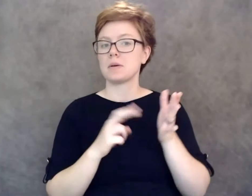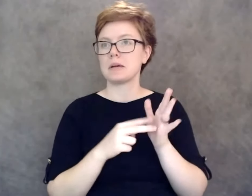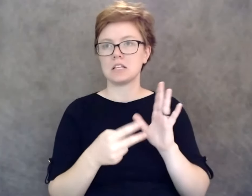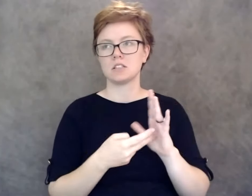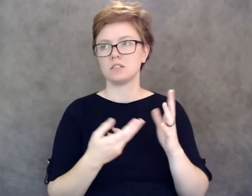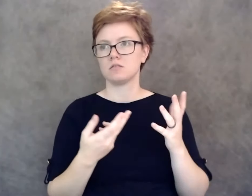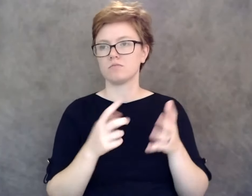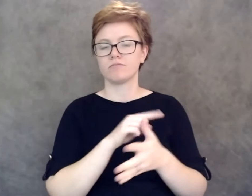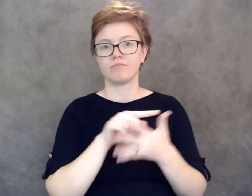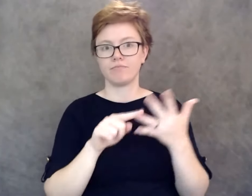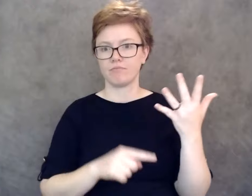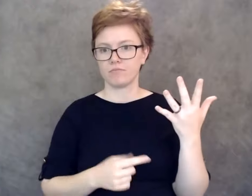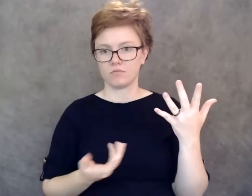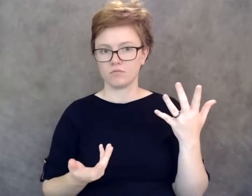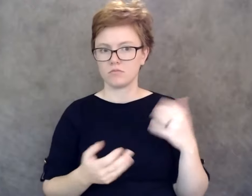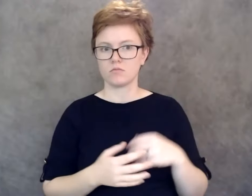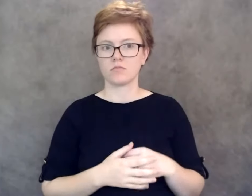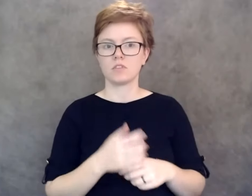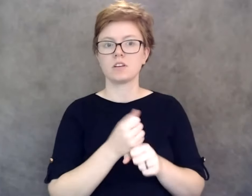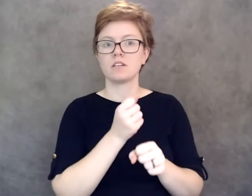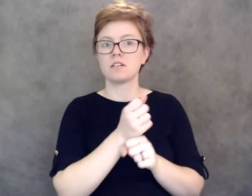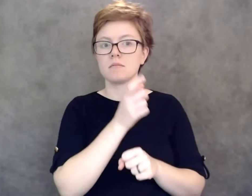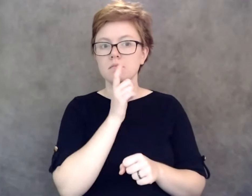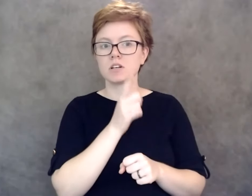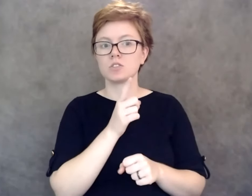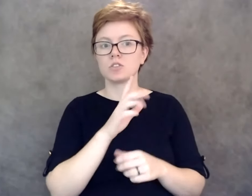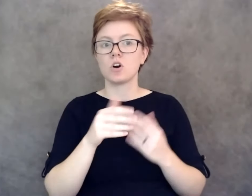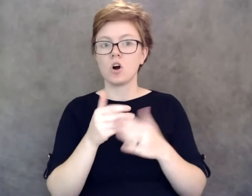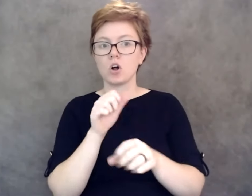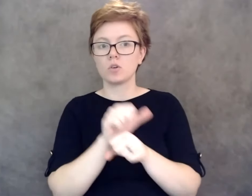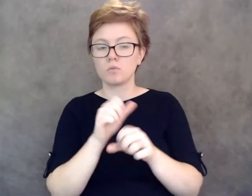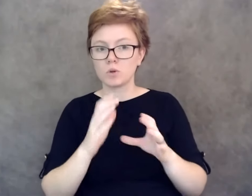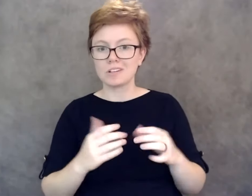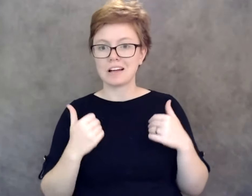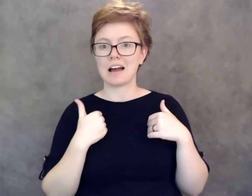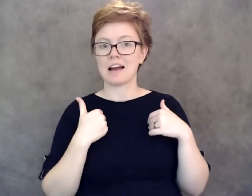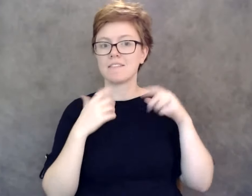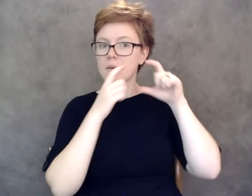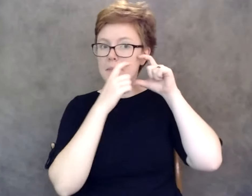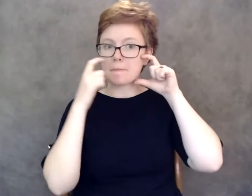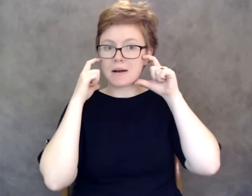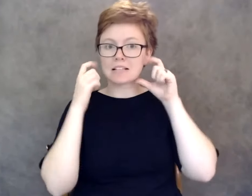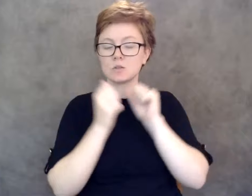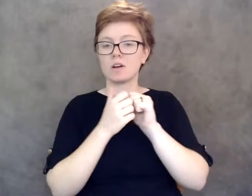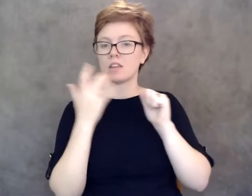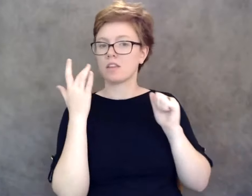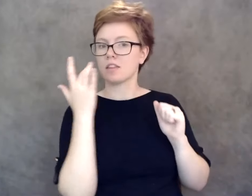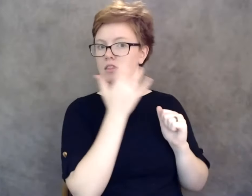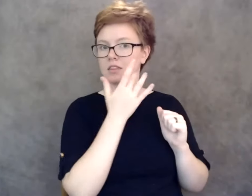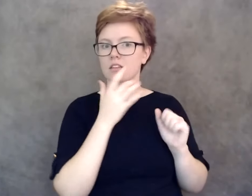That could be ensuring that all employees have masks on that have the visible barrier that you can actually do the lip reading.